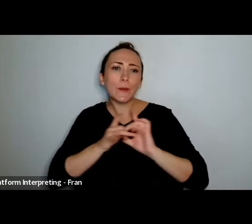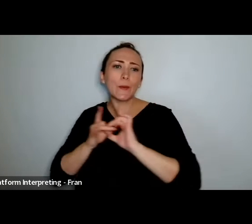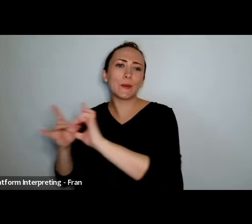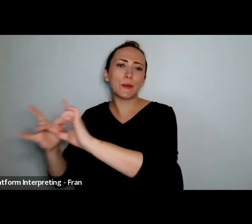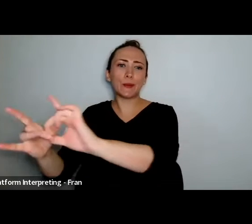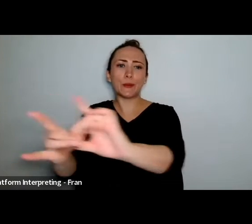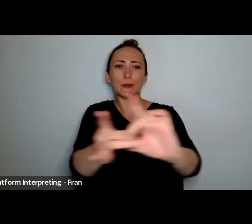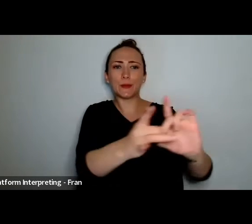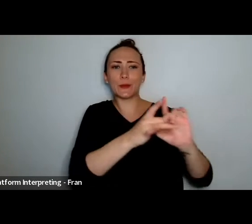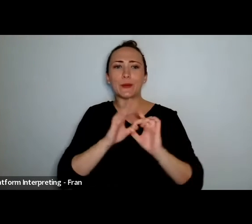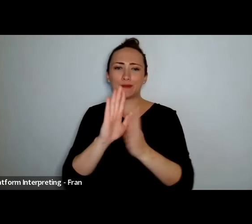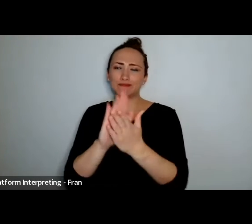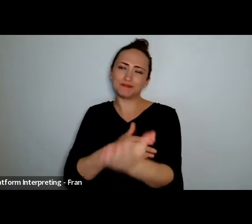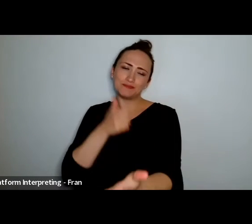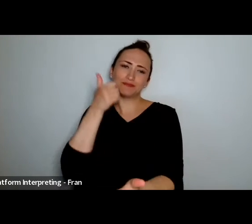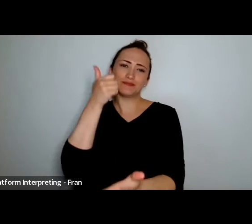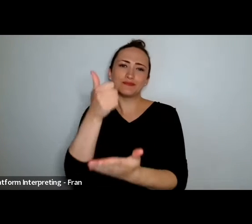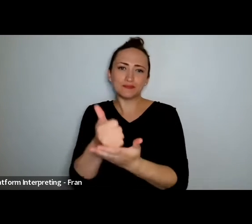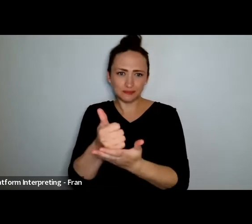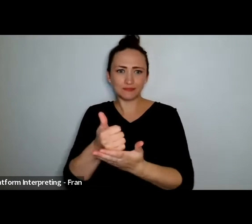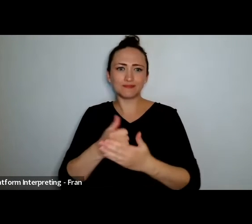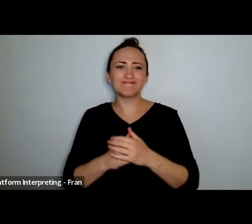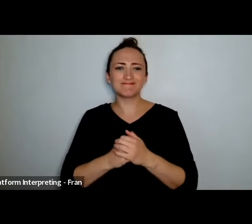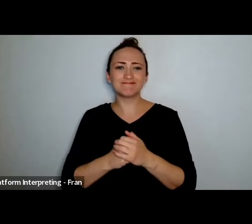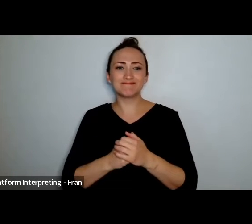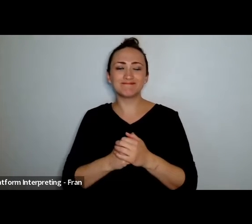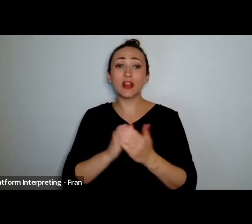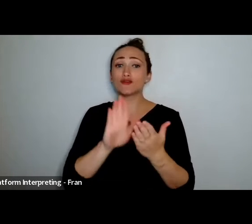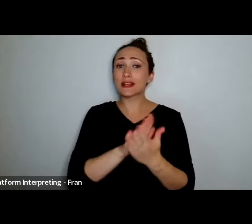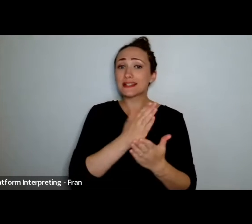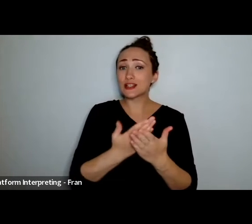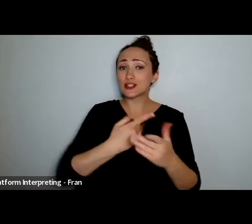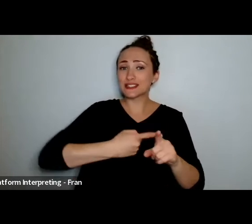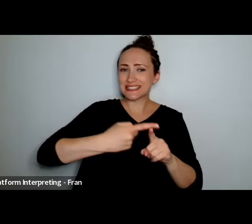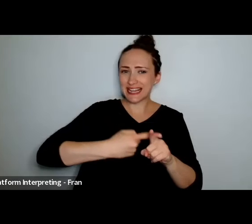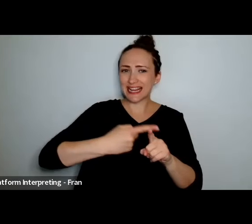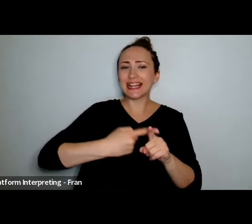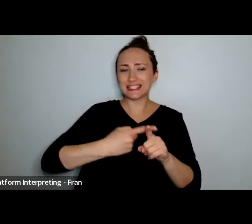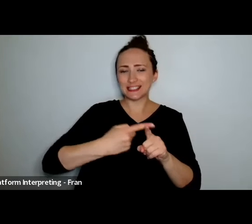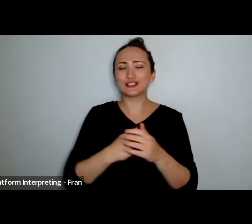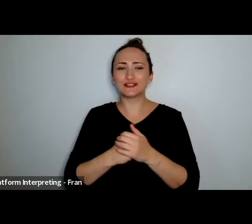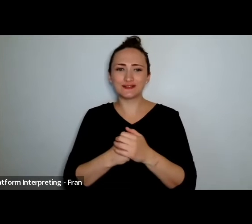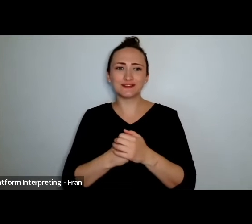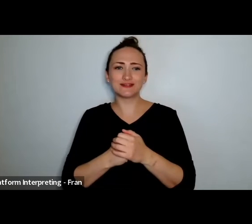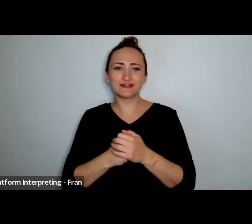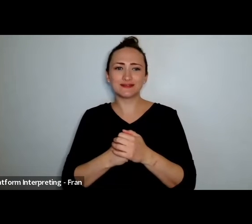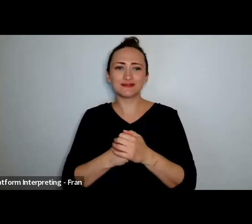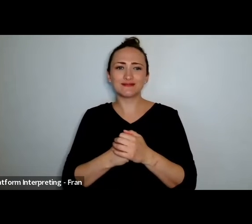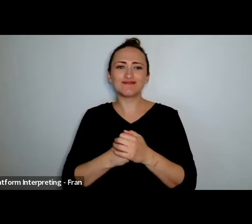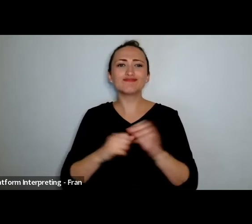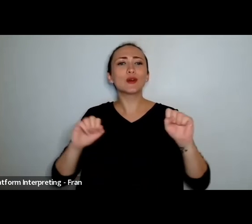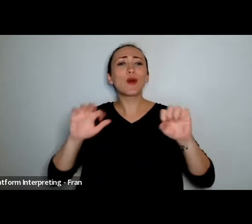from our understanding of the world comes unity as people. We are interwoven with what